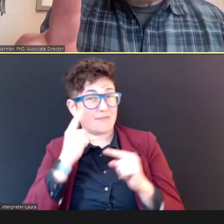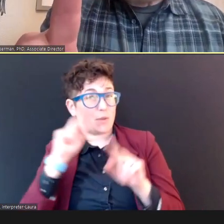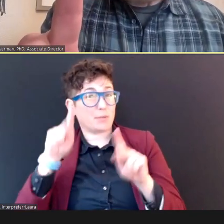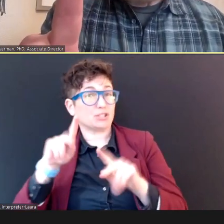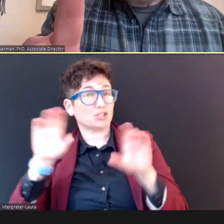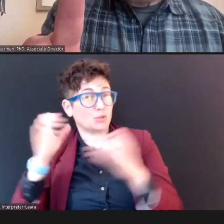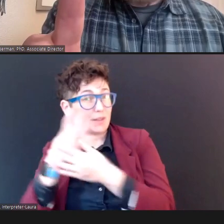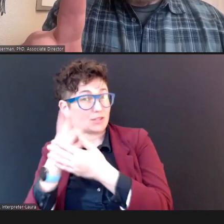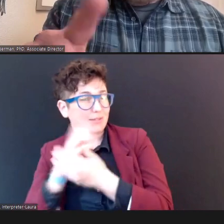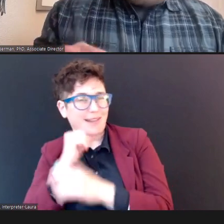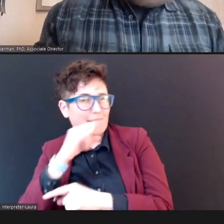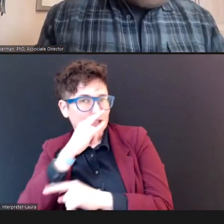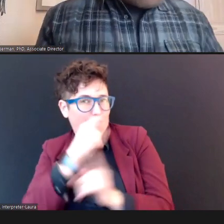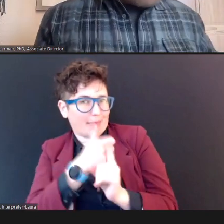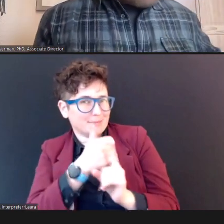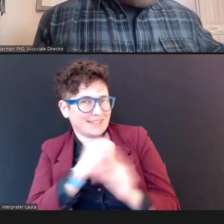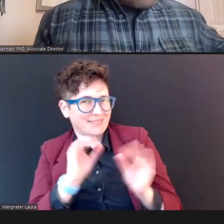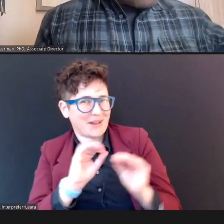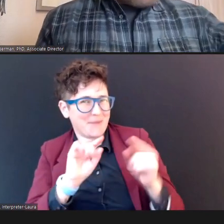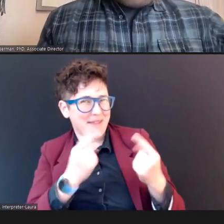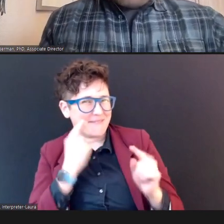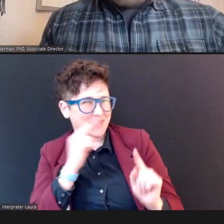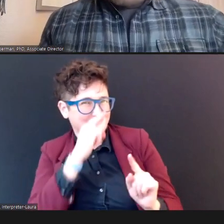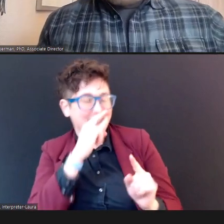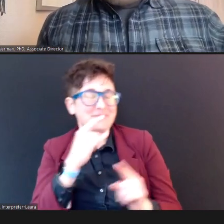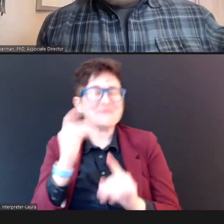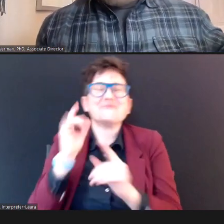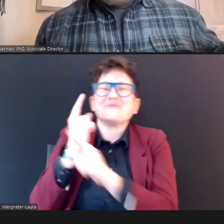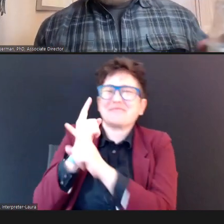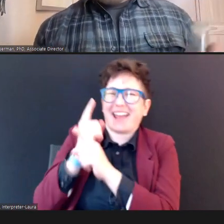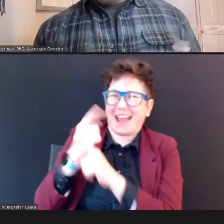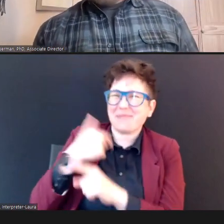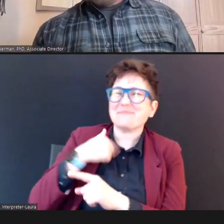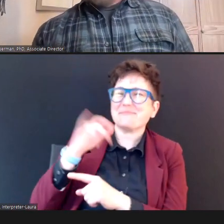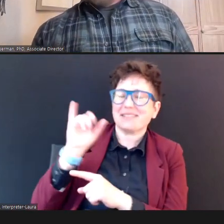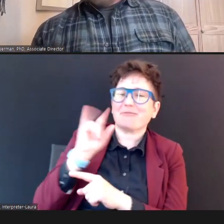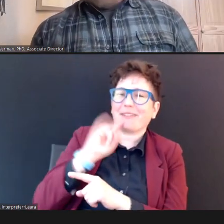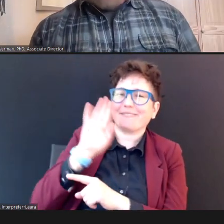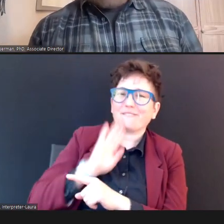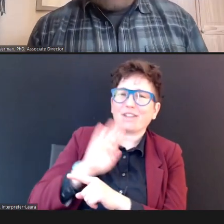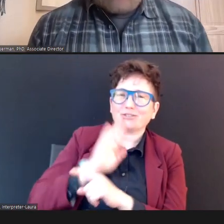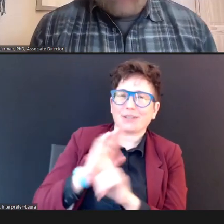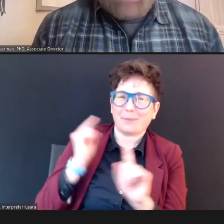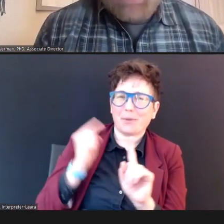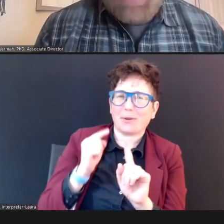Exactly, for me is the screener, this is -- I should call it the